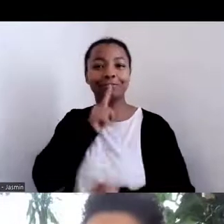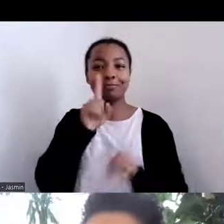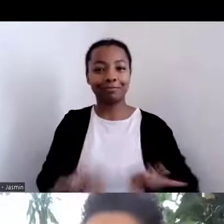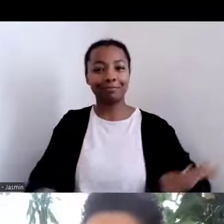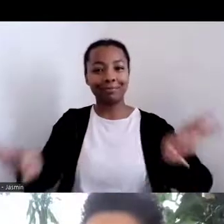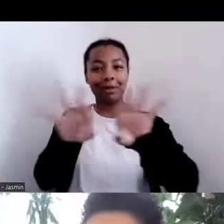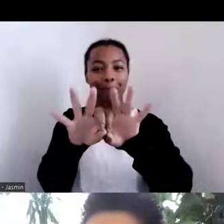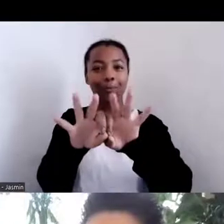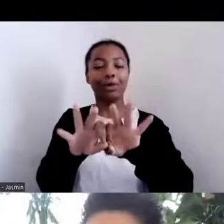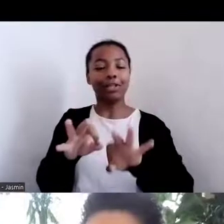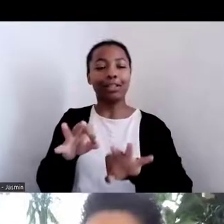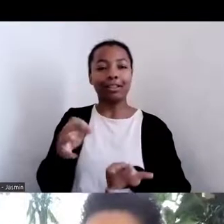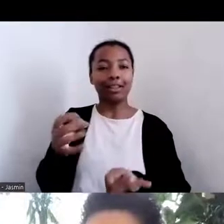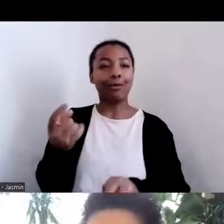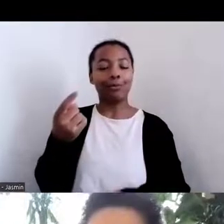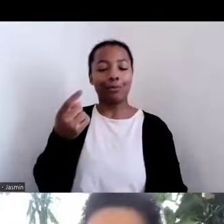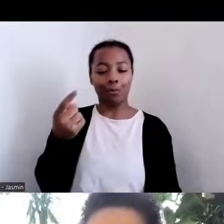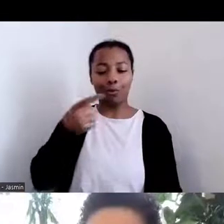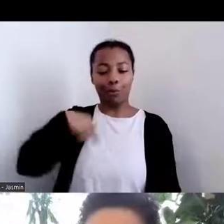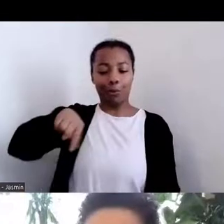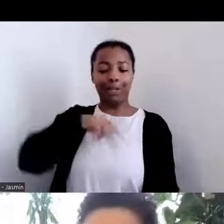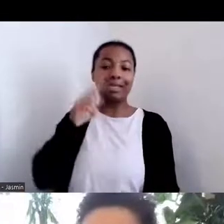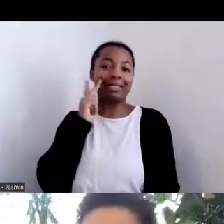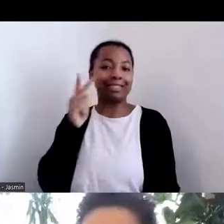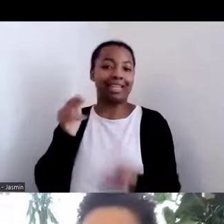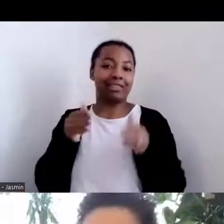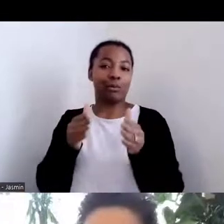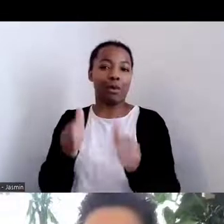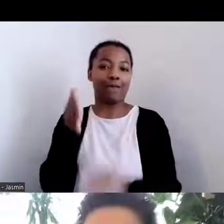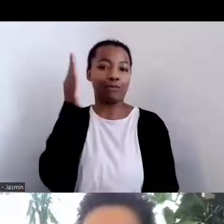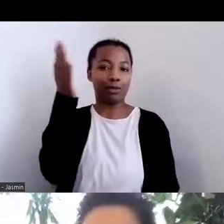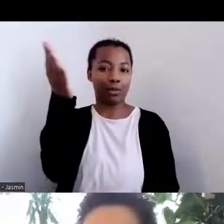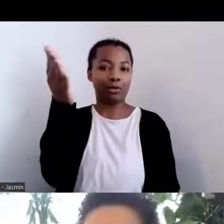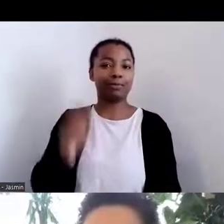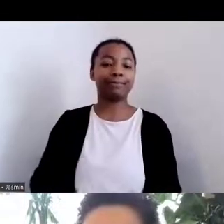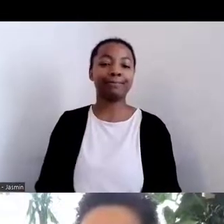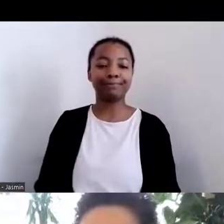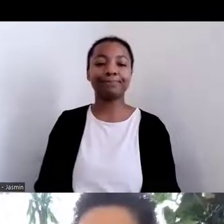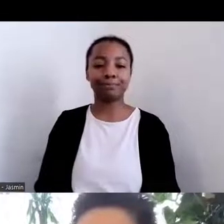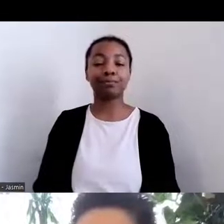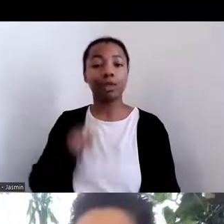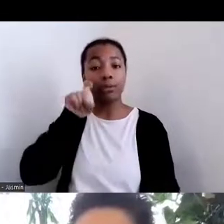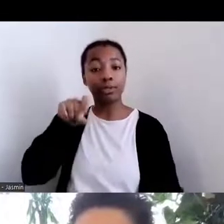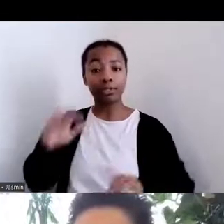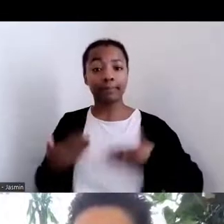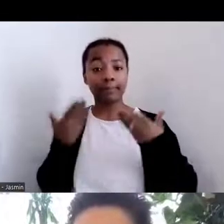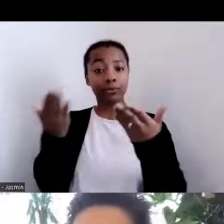in providing opportunities, providing indigenous peoples